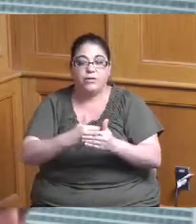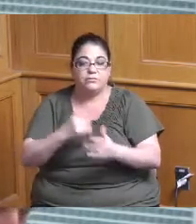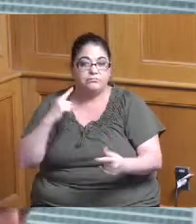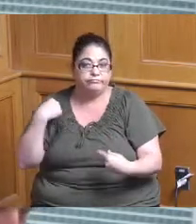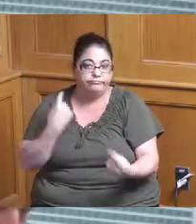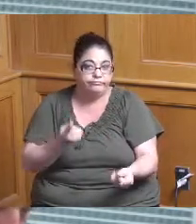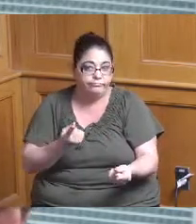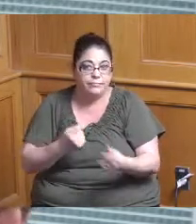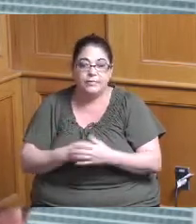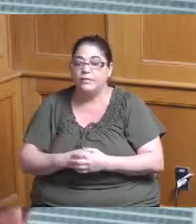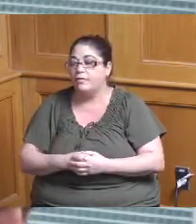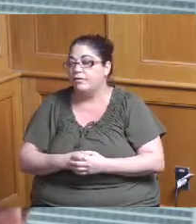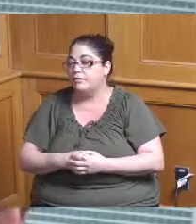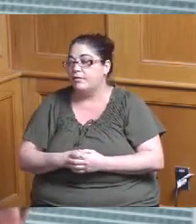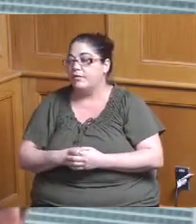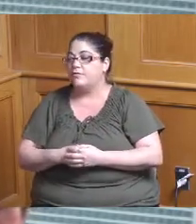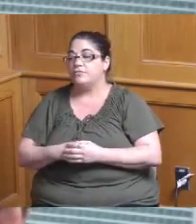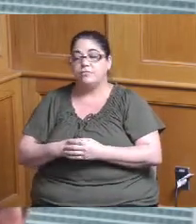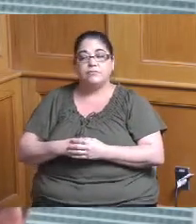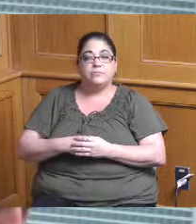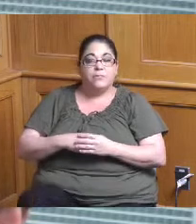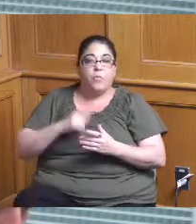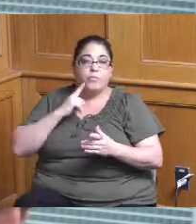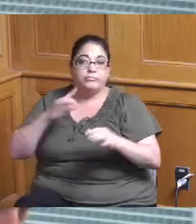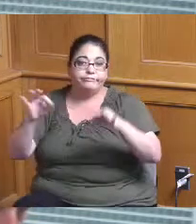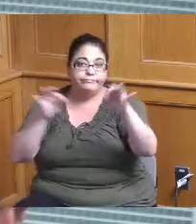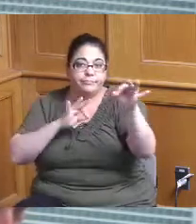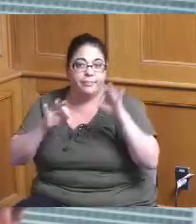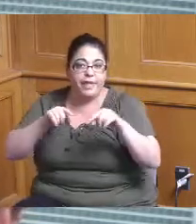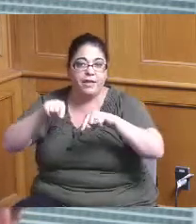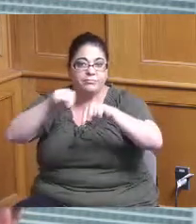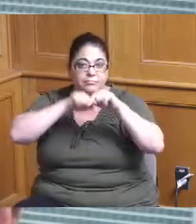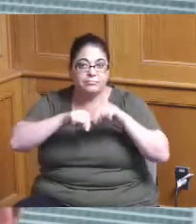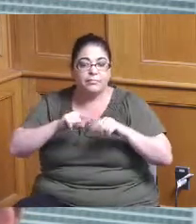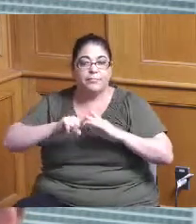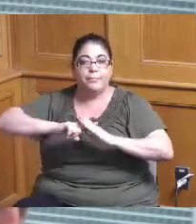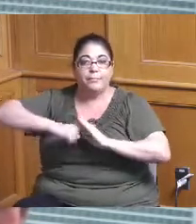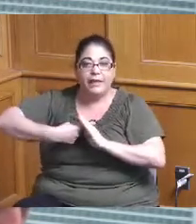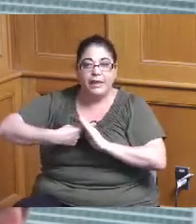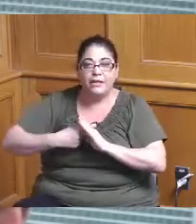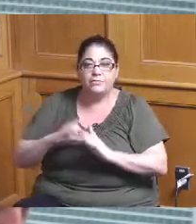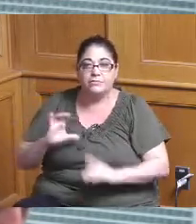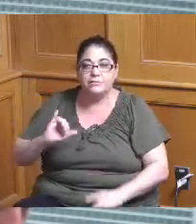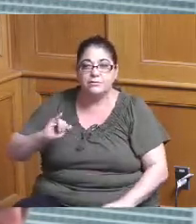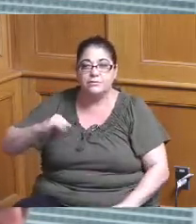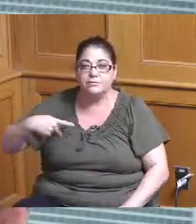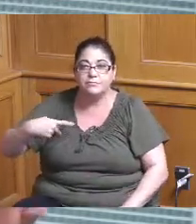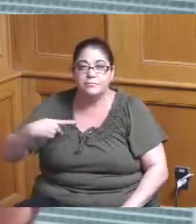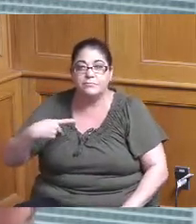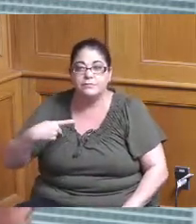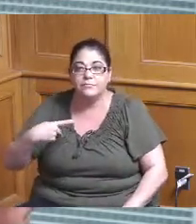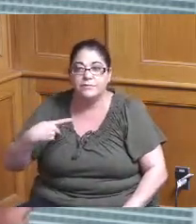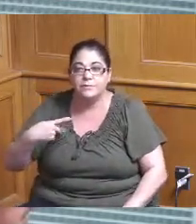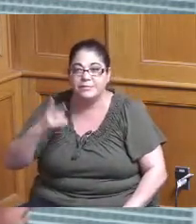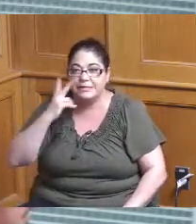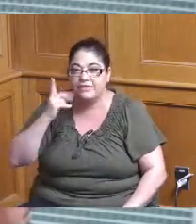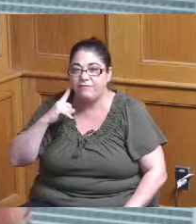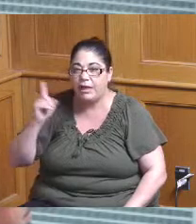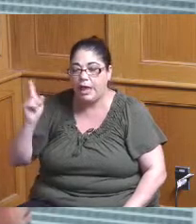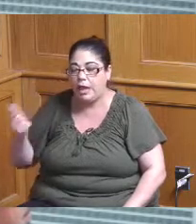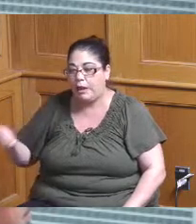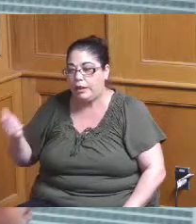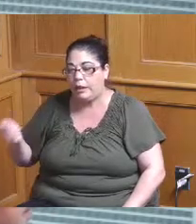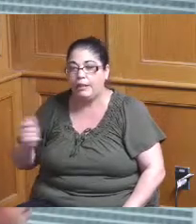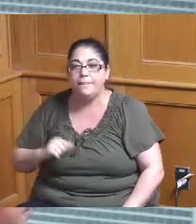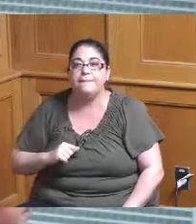start by reorienting everyone with our capital I don't know the advanced one there we go so our